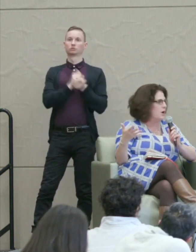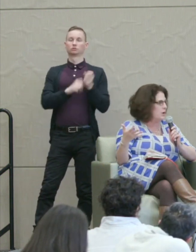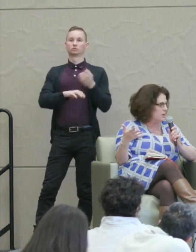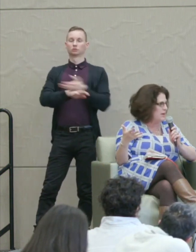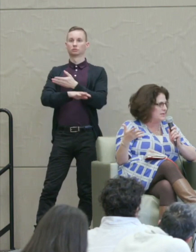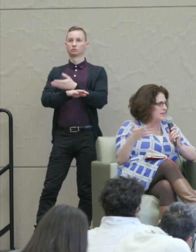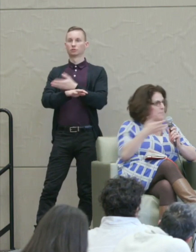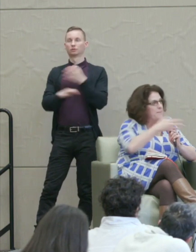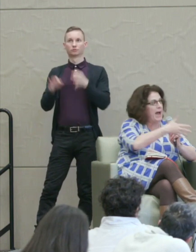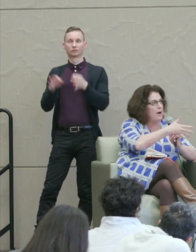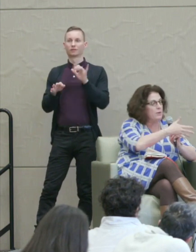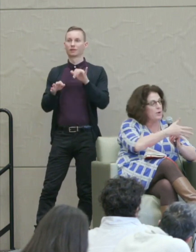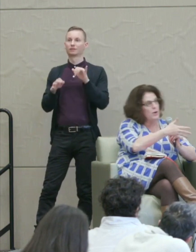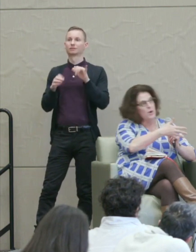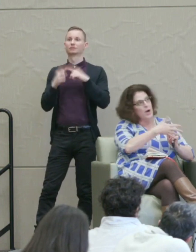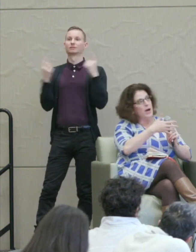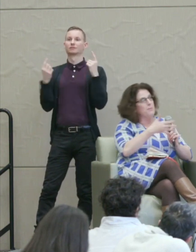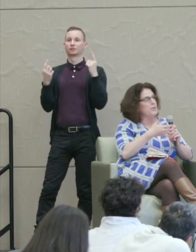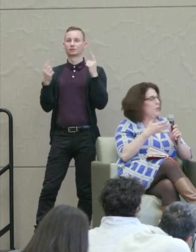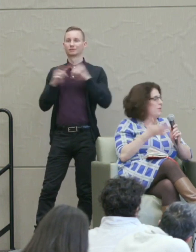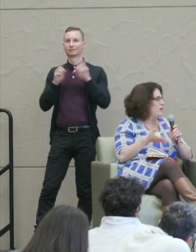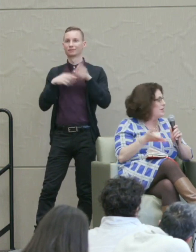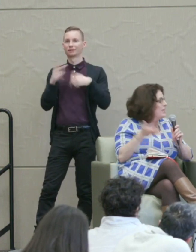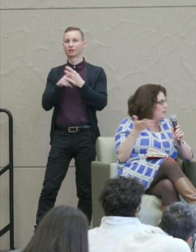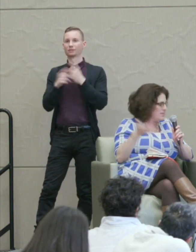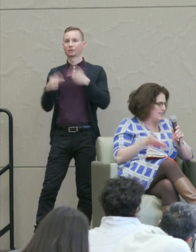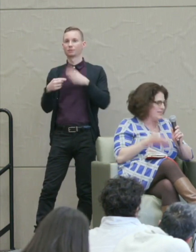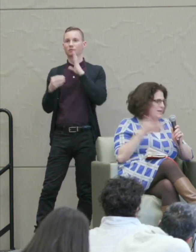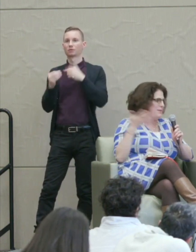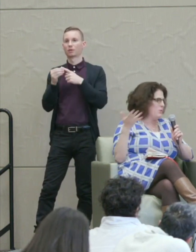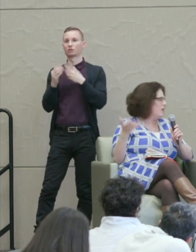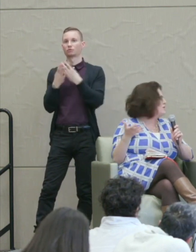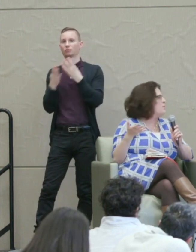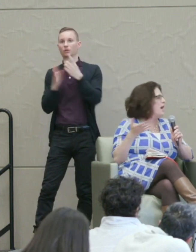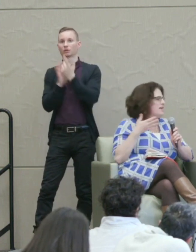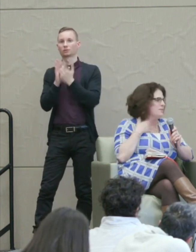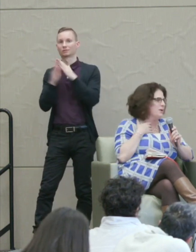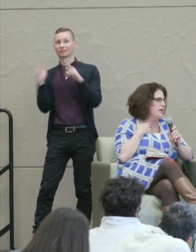arguments about the criminal legal system and what's possible.